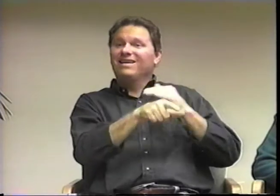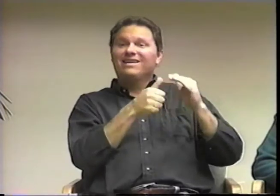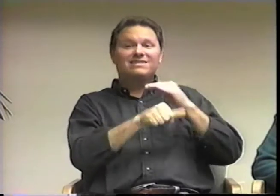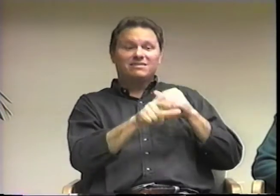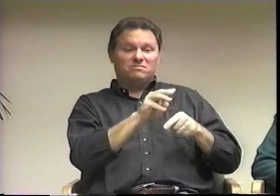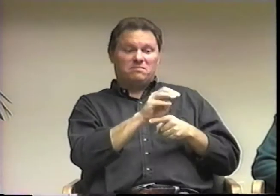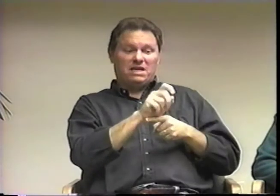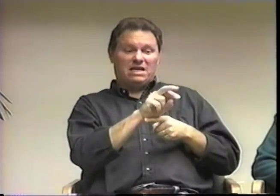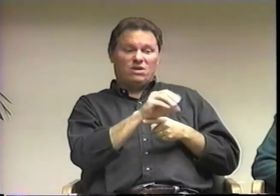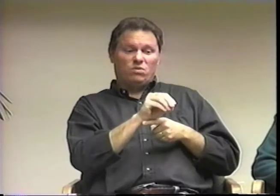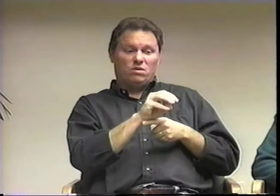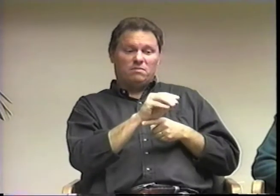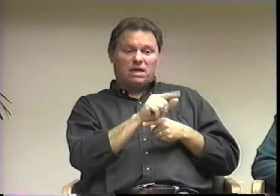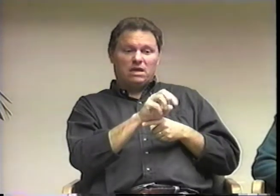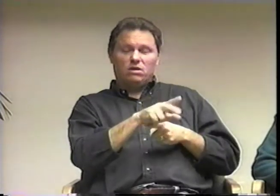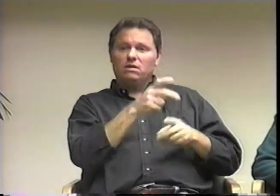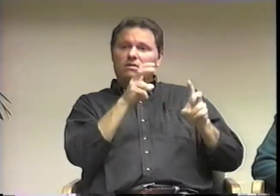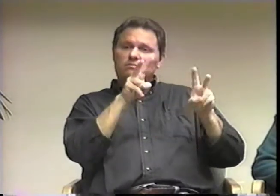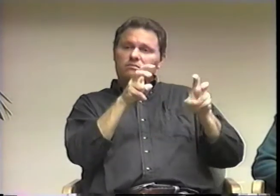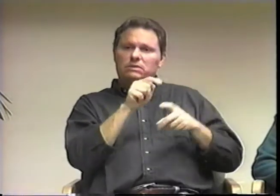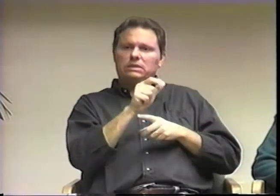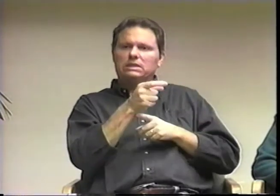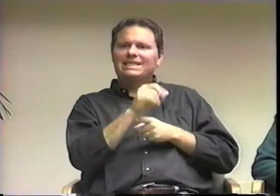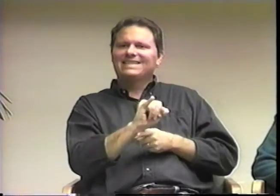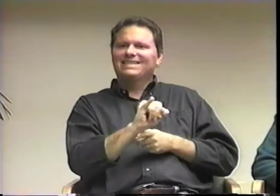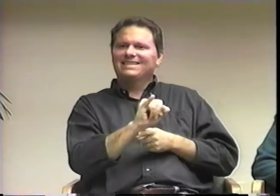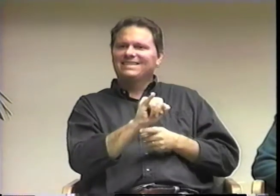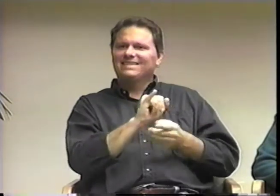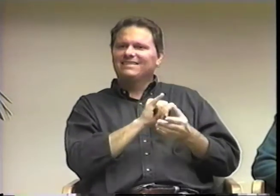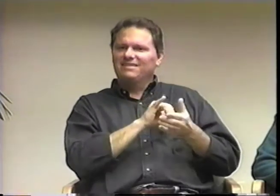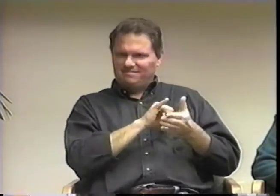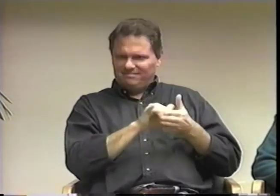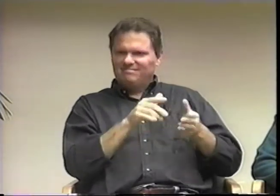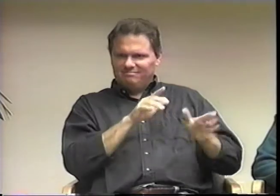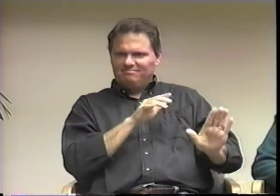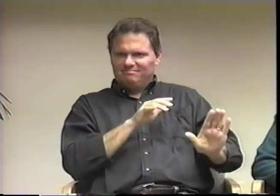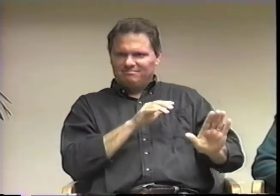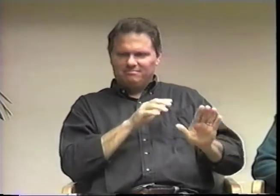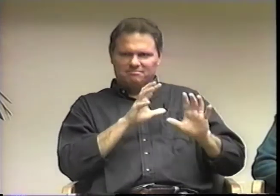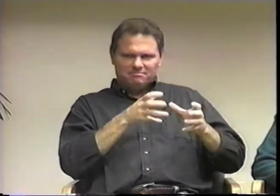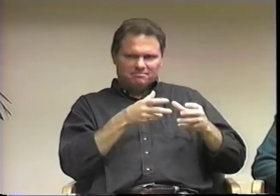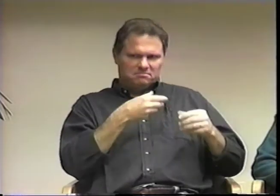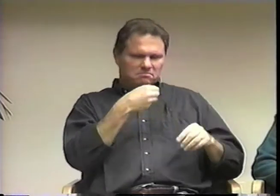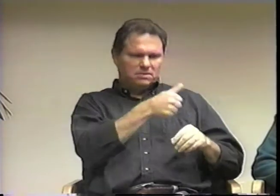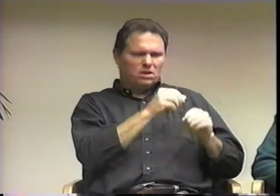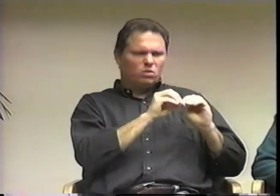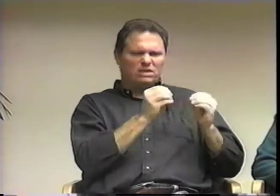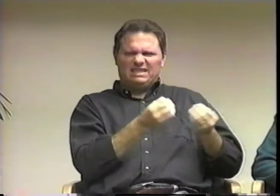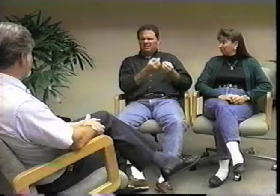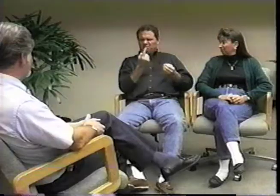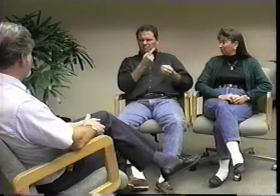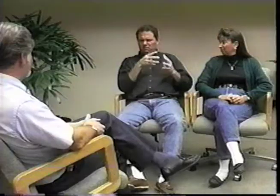It was the city organization that ran the training camp.